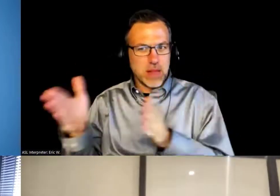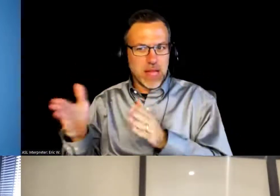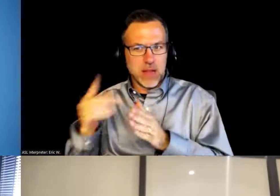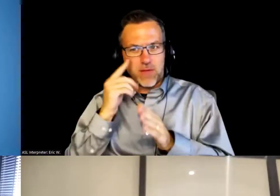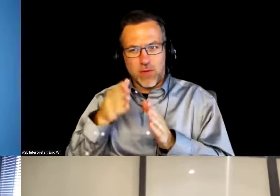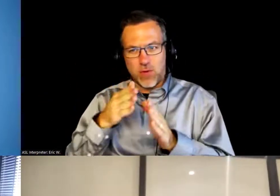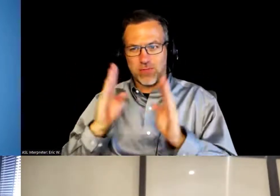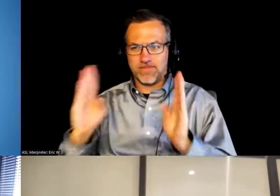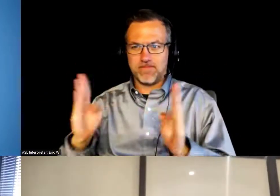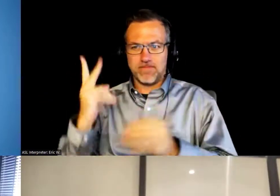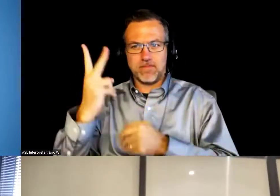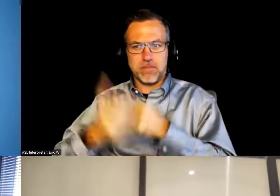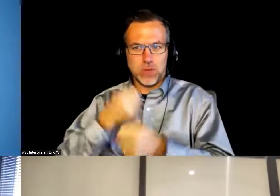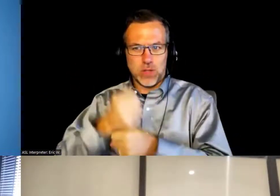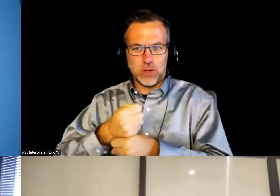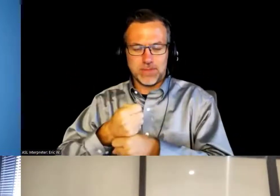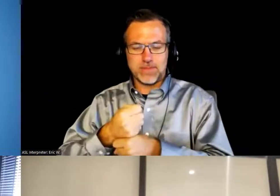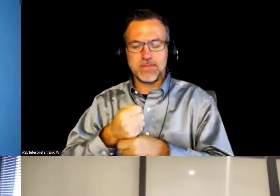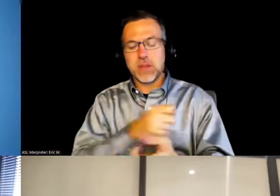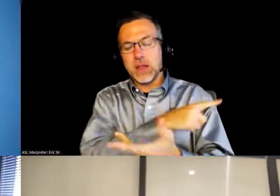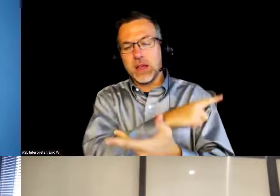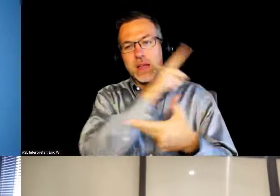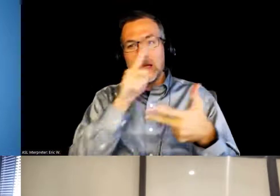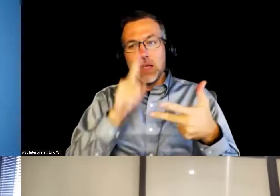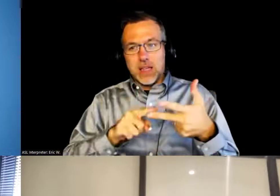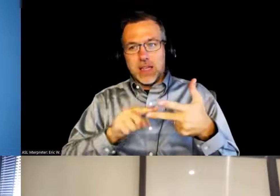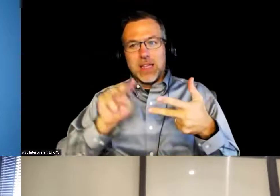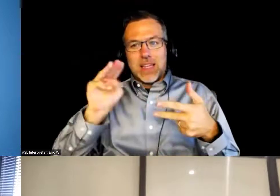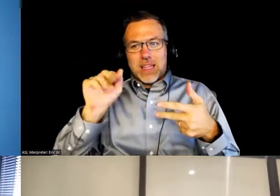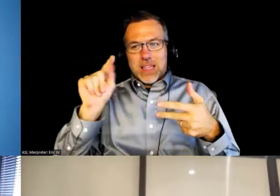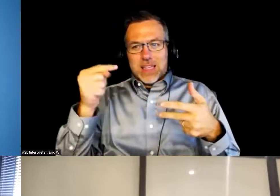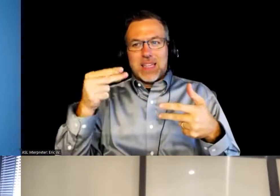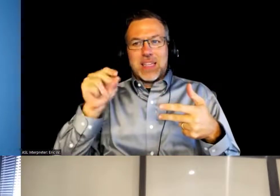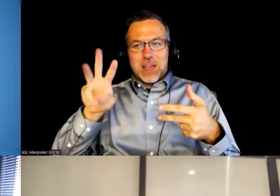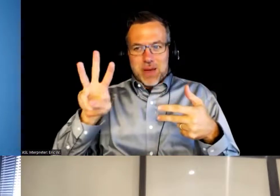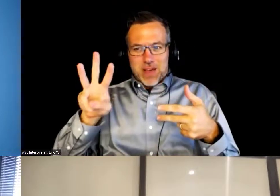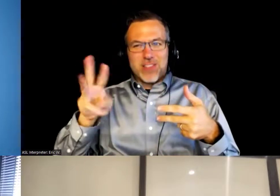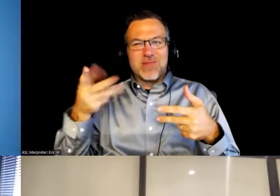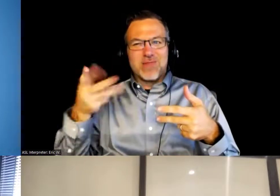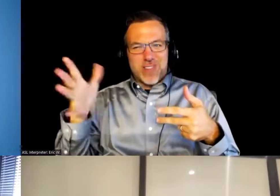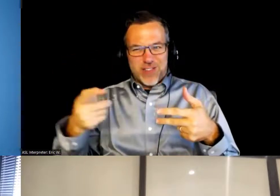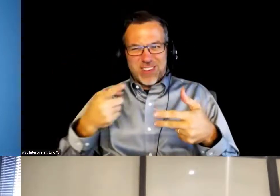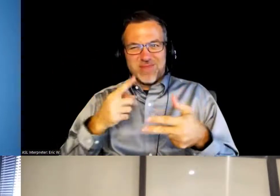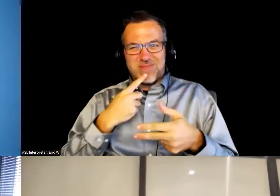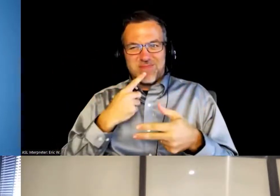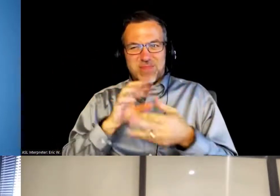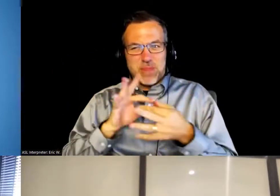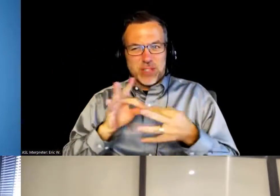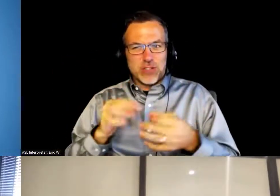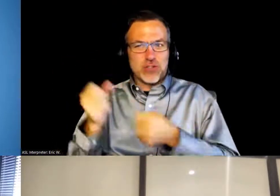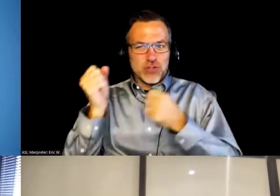And then I think the third thing that Matthew did really say was very important was the strong letter writers.